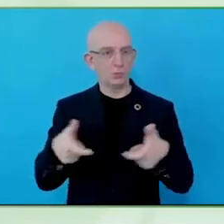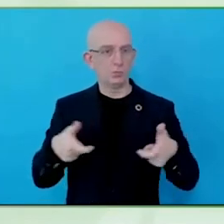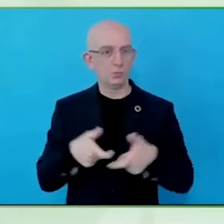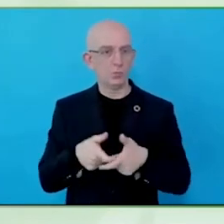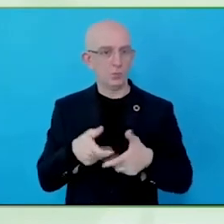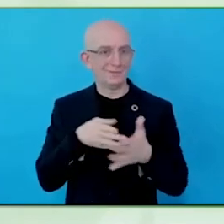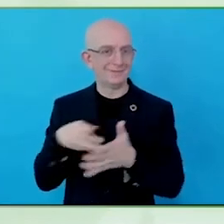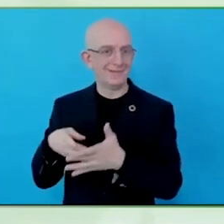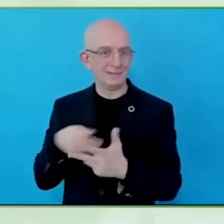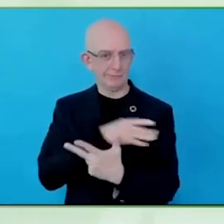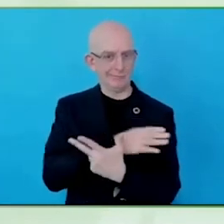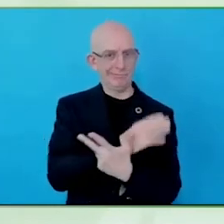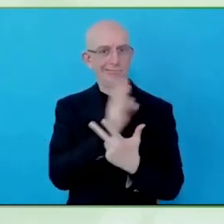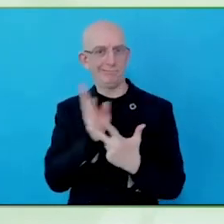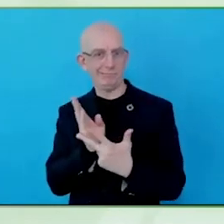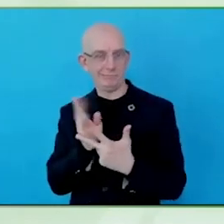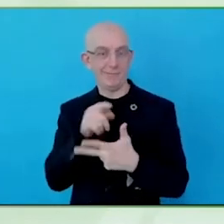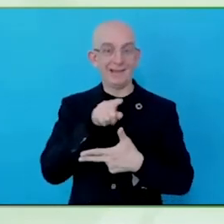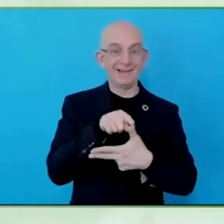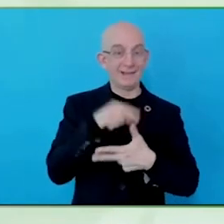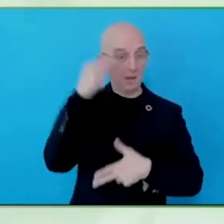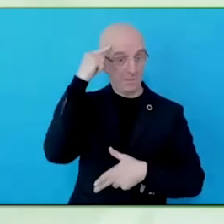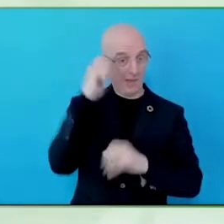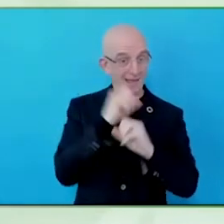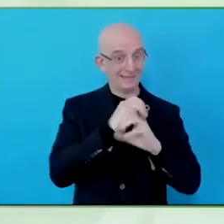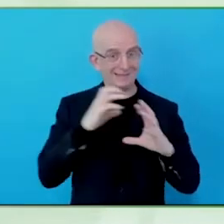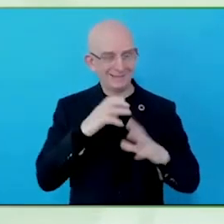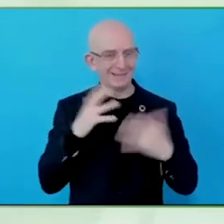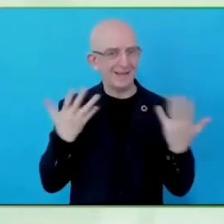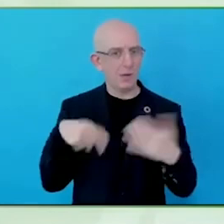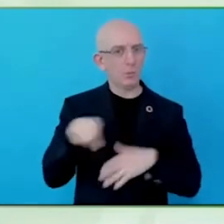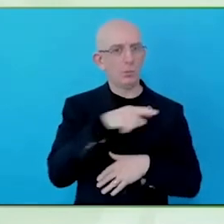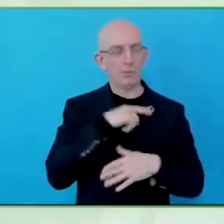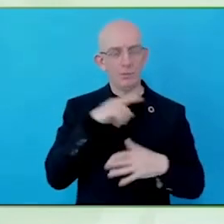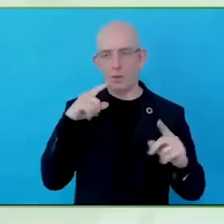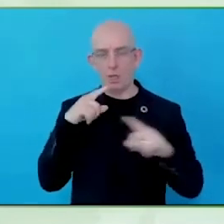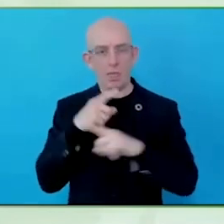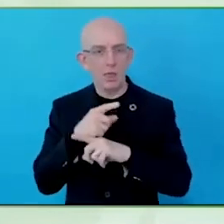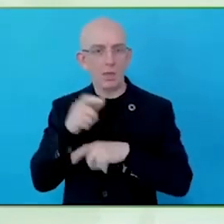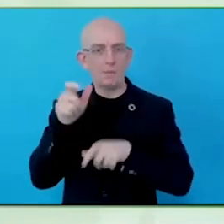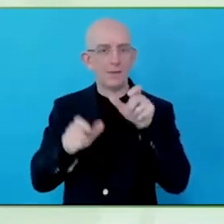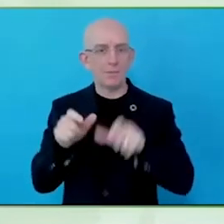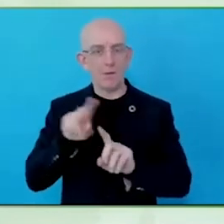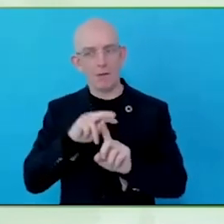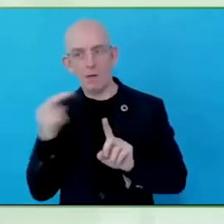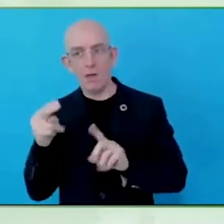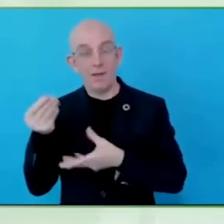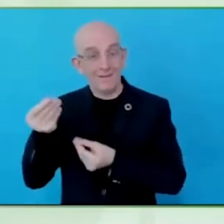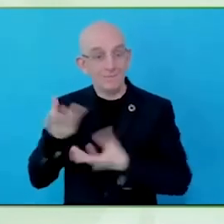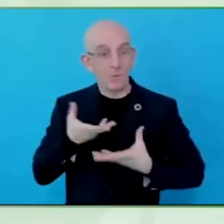researchers, as designers, innovators, in order to ensure that